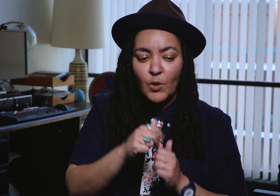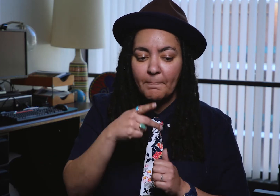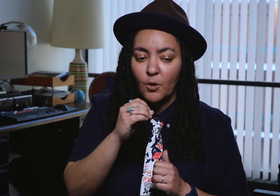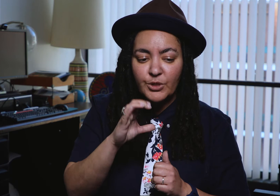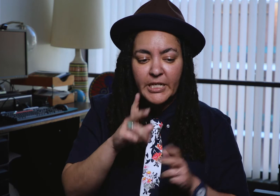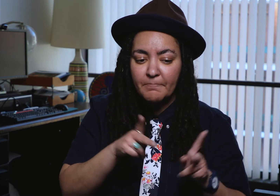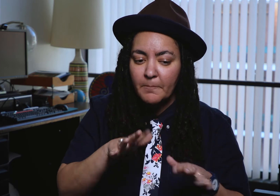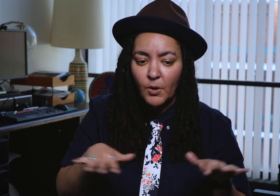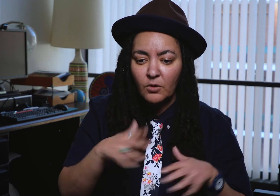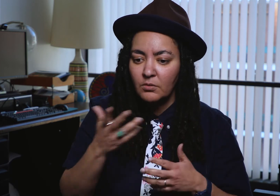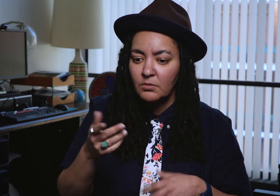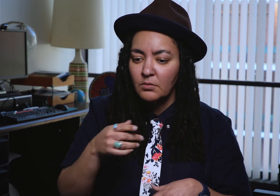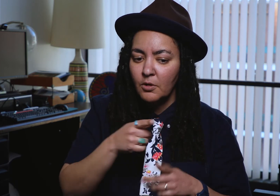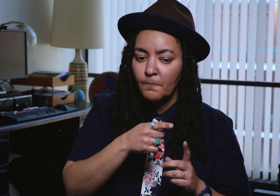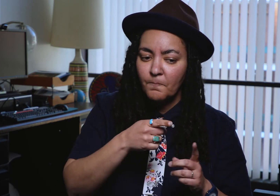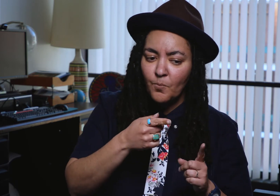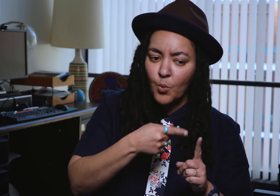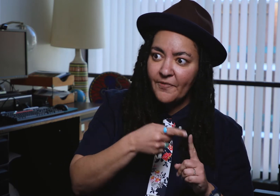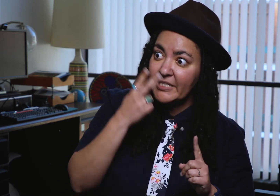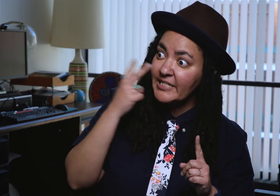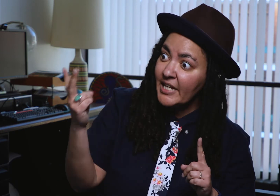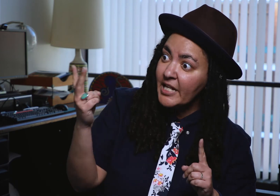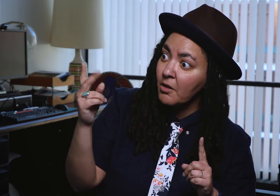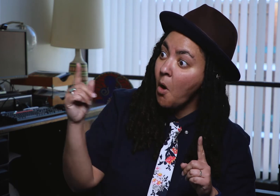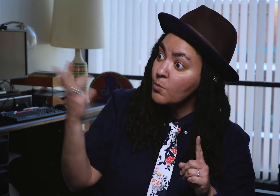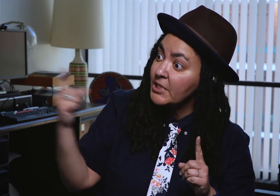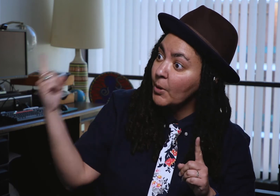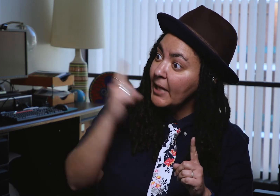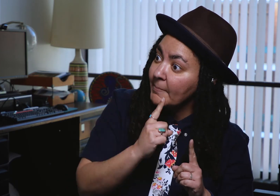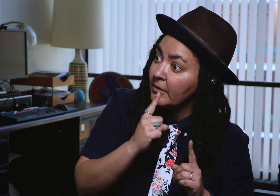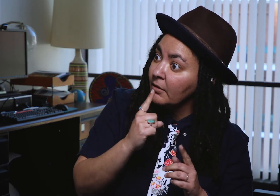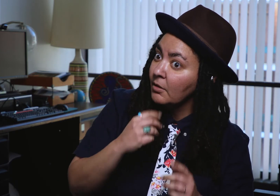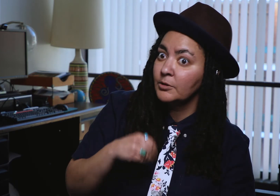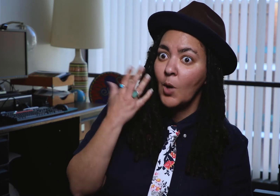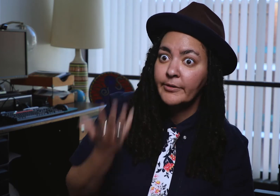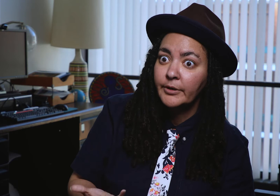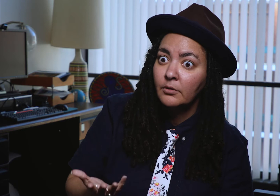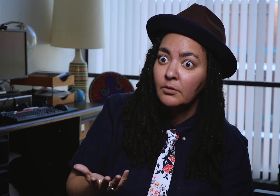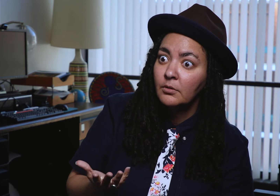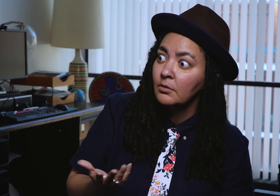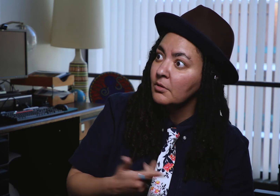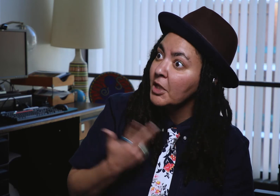The same is true for people of color. When they first see a deaf person come to their school, that person is white.